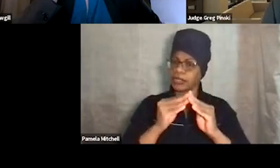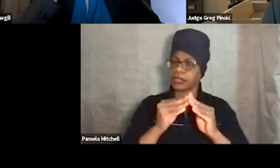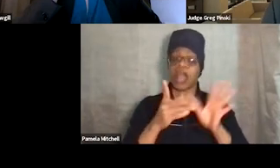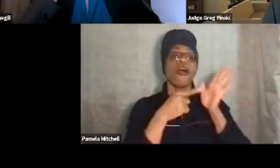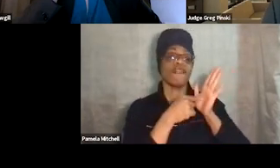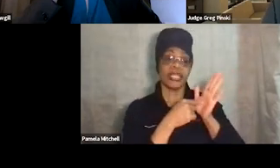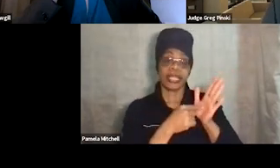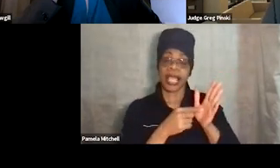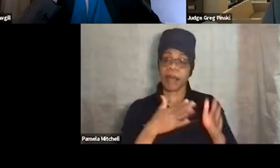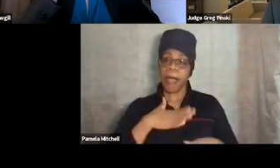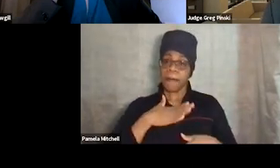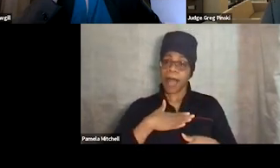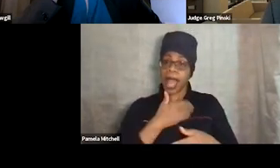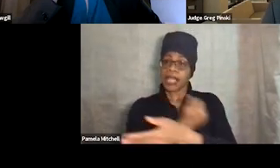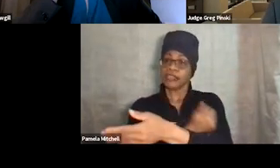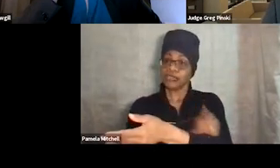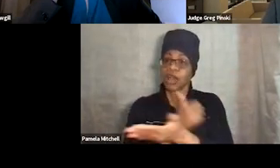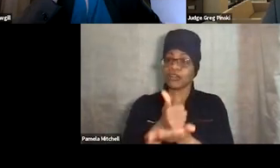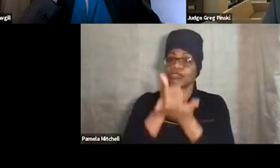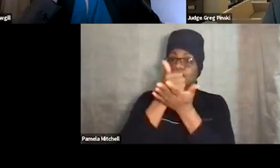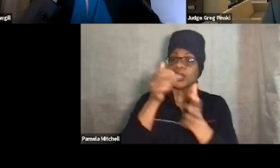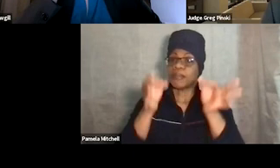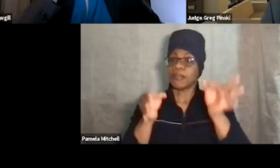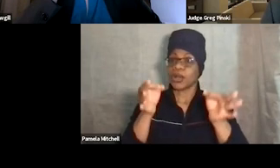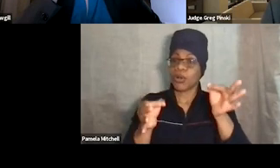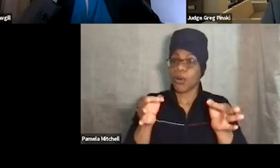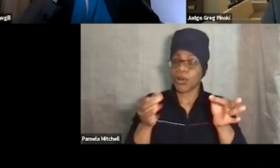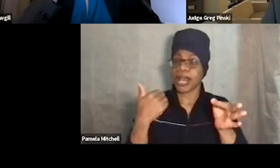in my drug treatment court that was on a monitoring bracelet